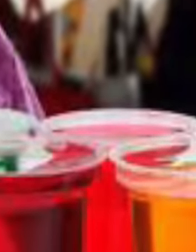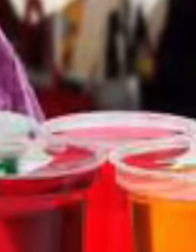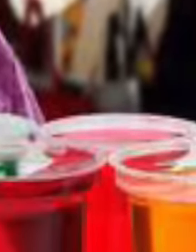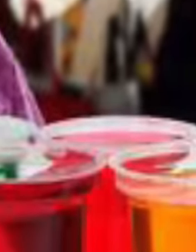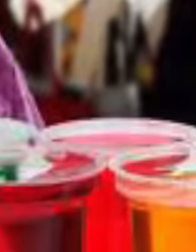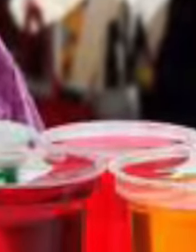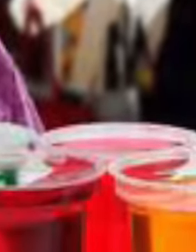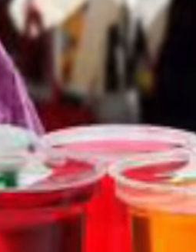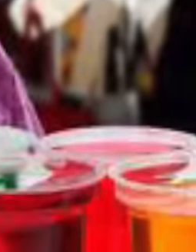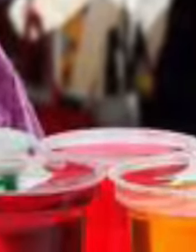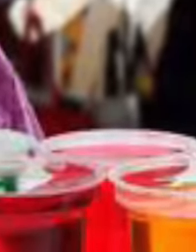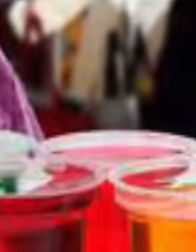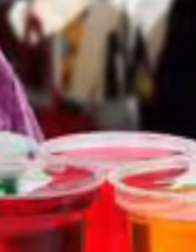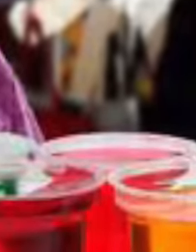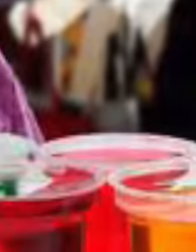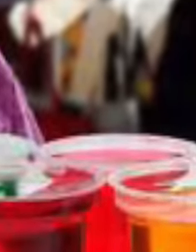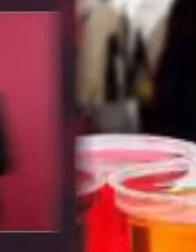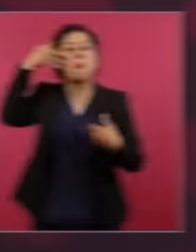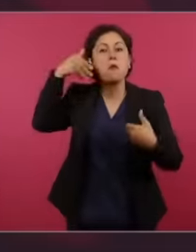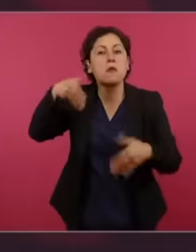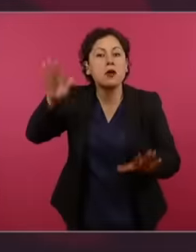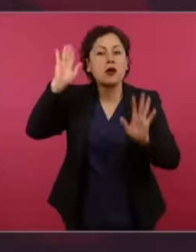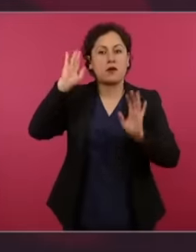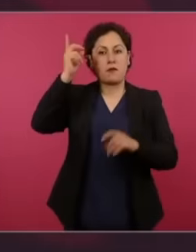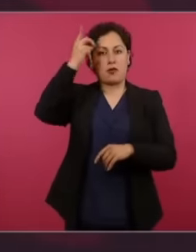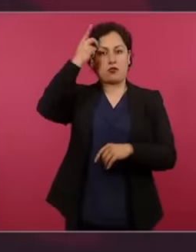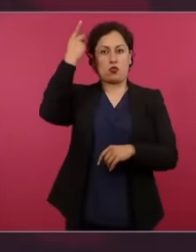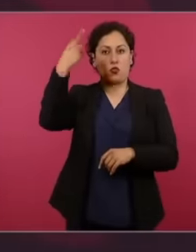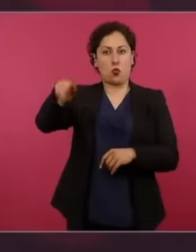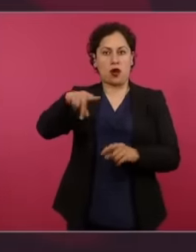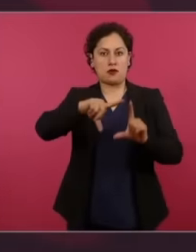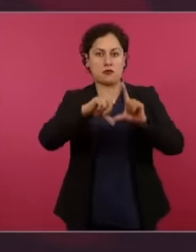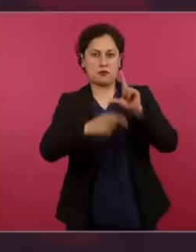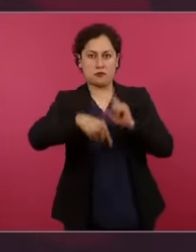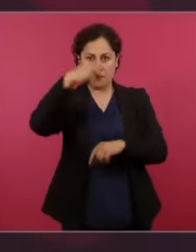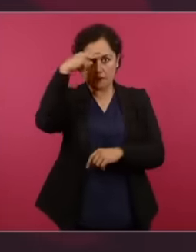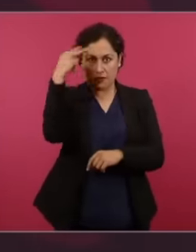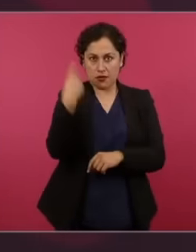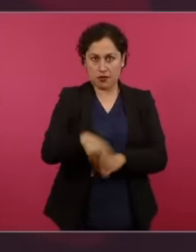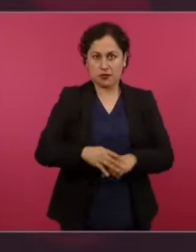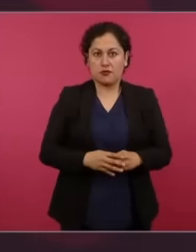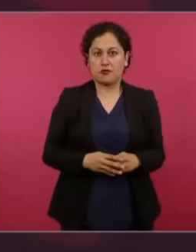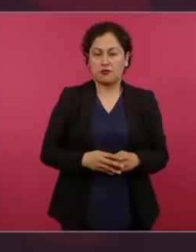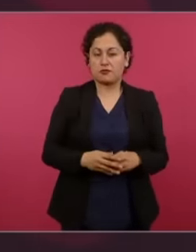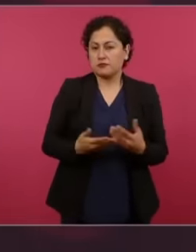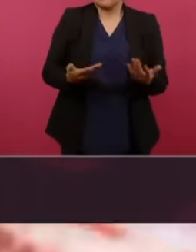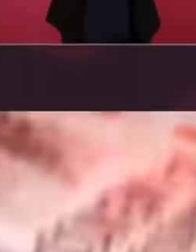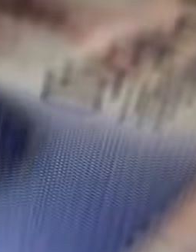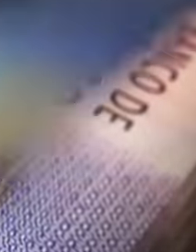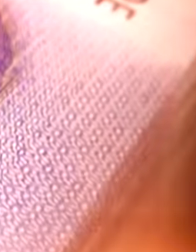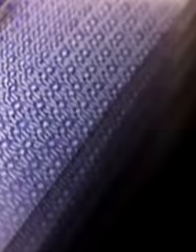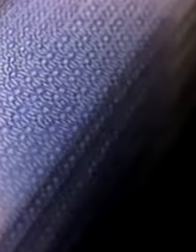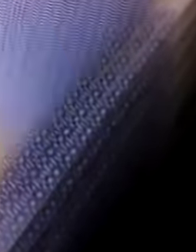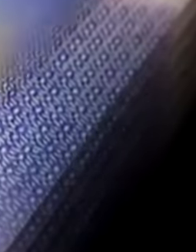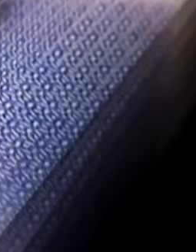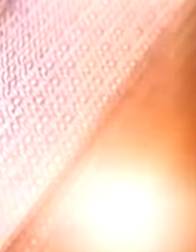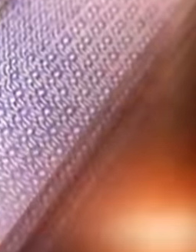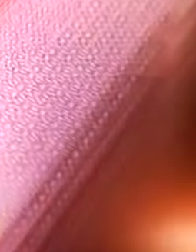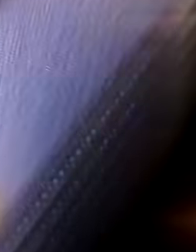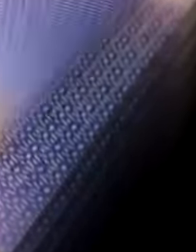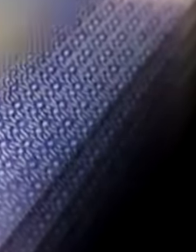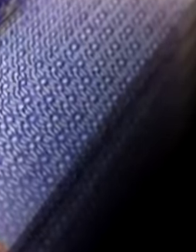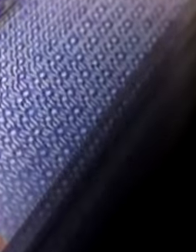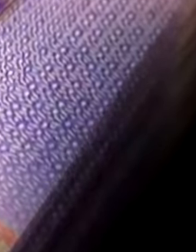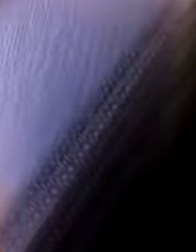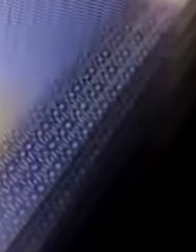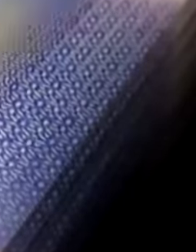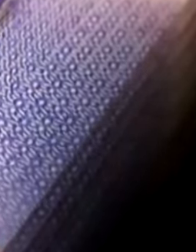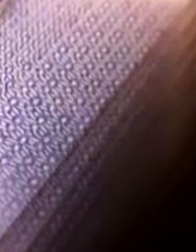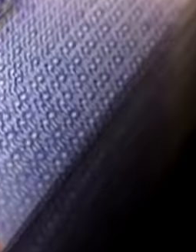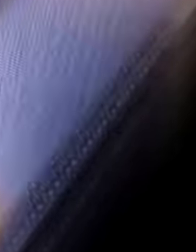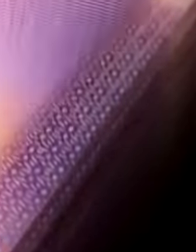gz at the conference they revealed the way in which she operated to collect million-dollar pensions